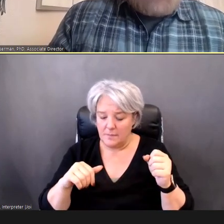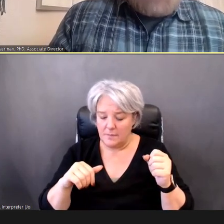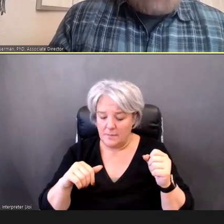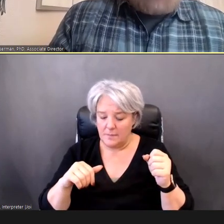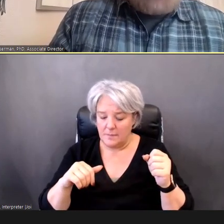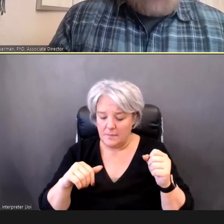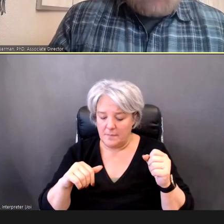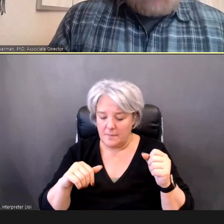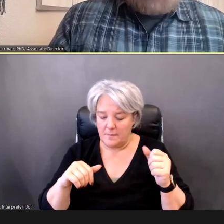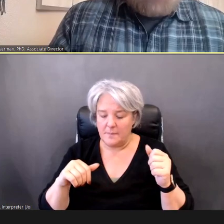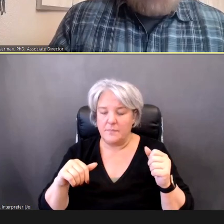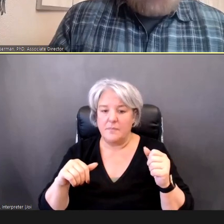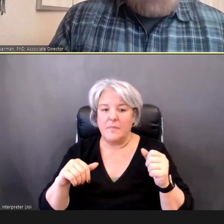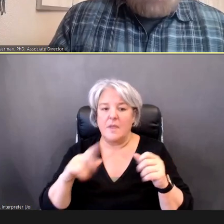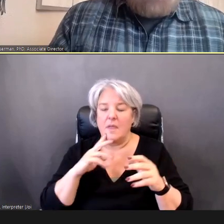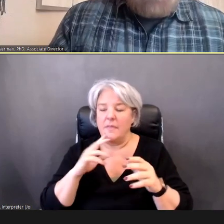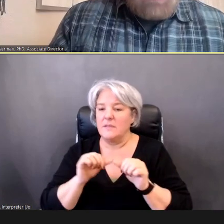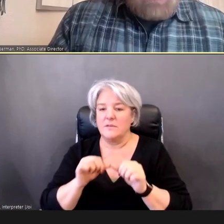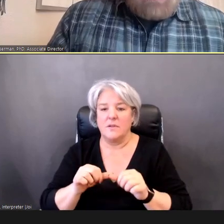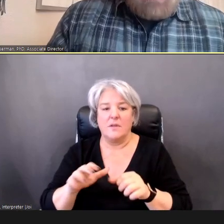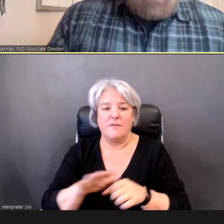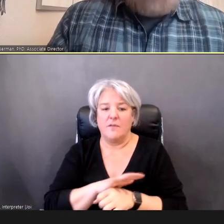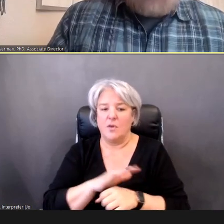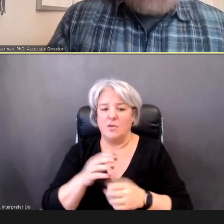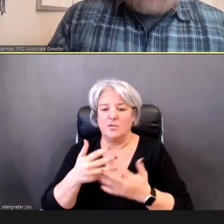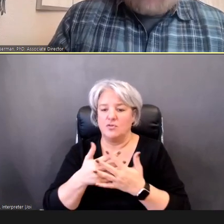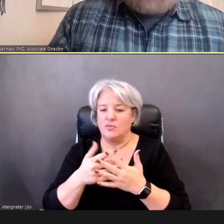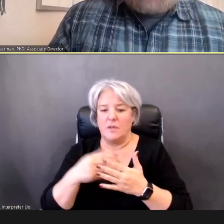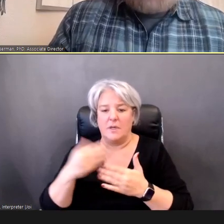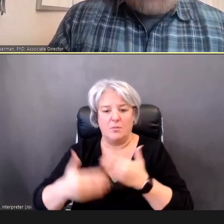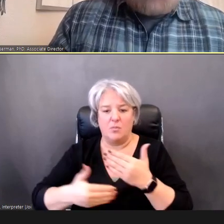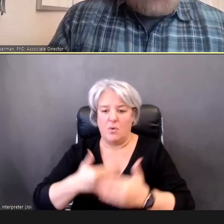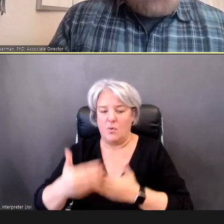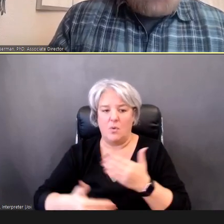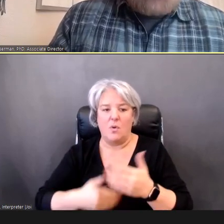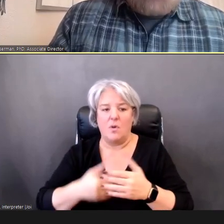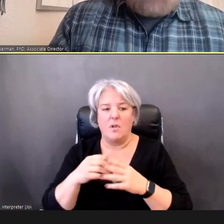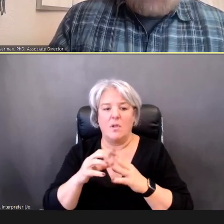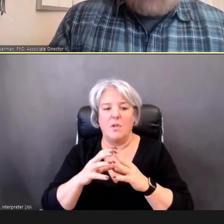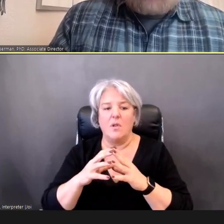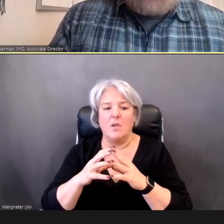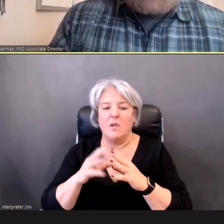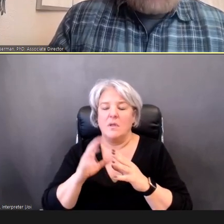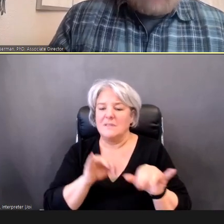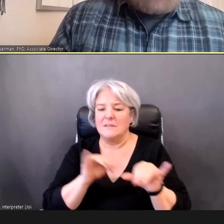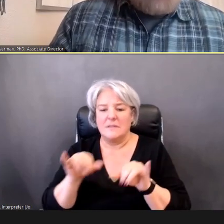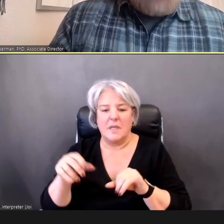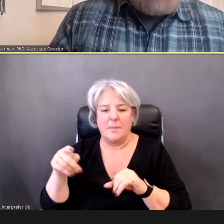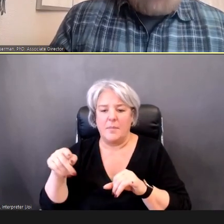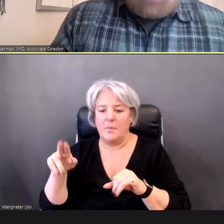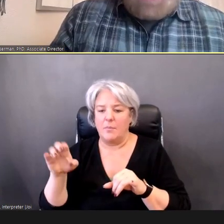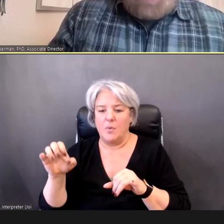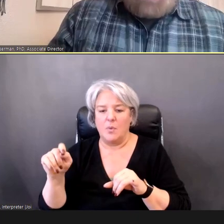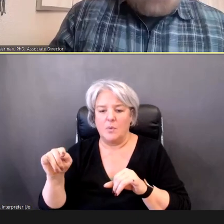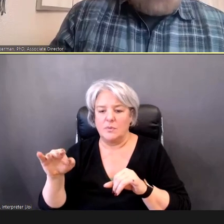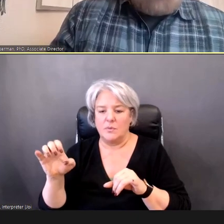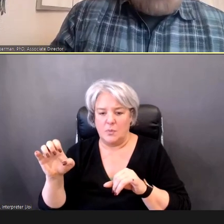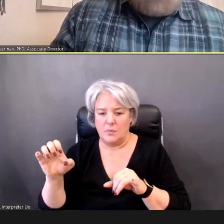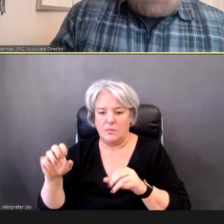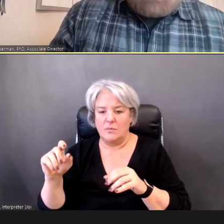screening protocol just like the PureTone screening does, as well. You --